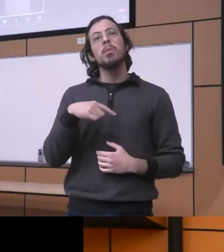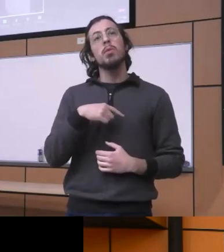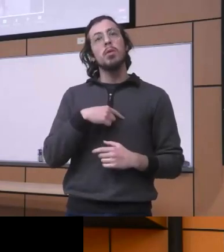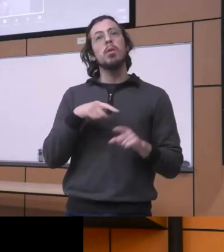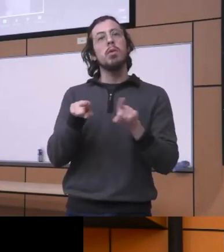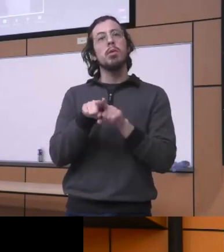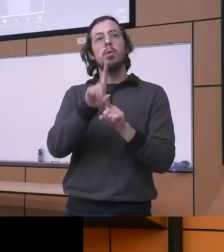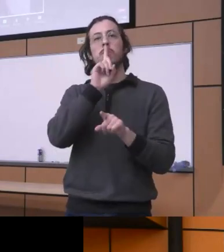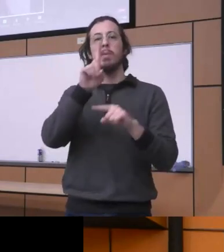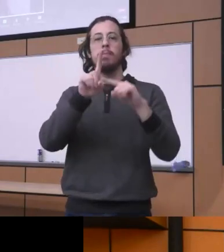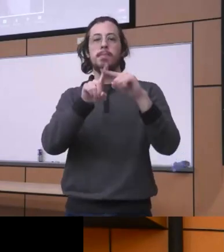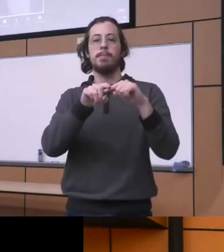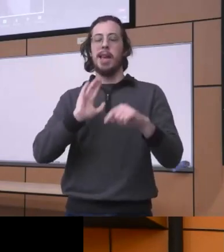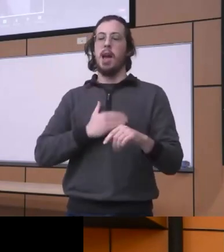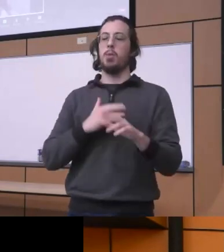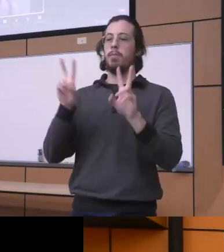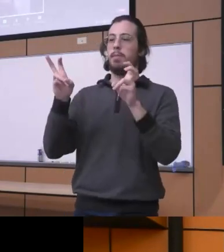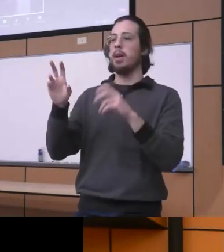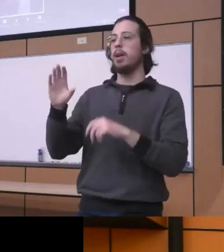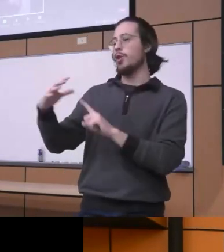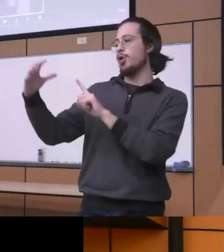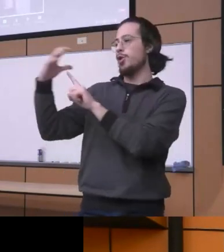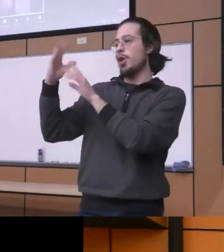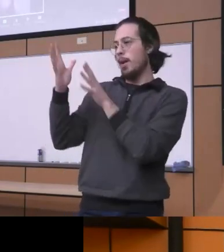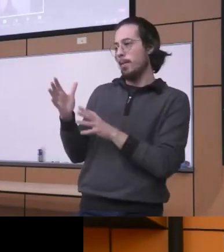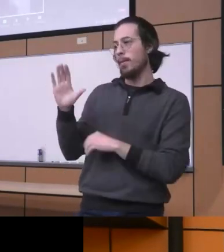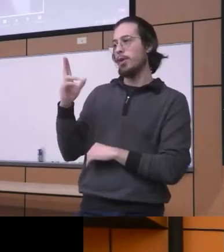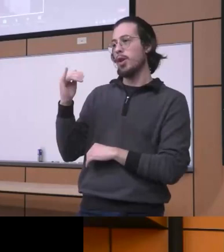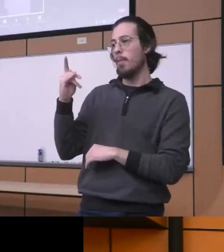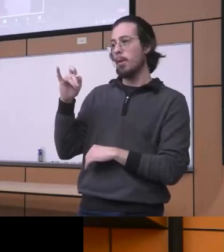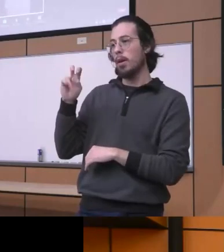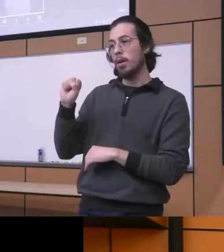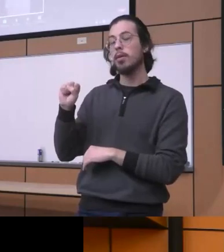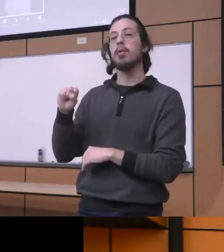what we call like Champions you know so we had like you know four or five Champions within that